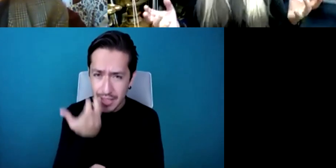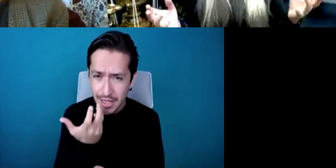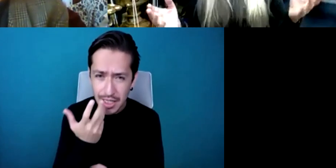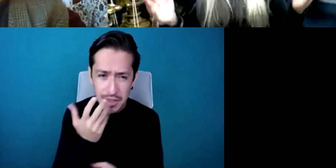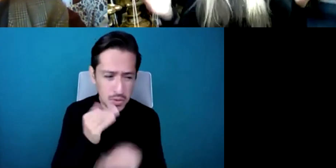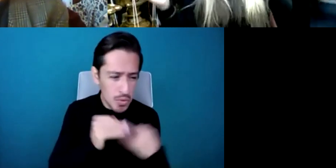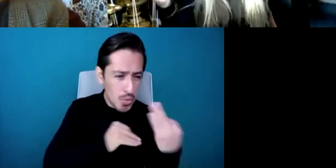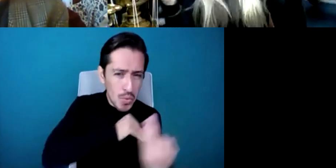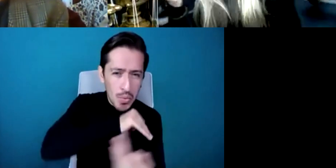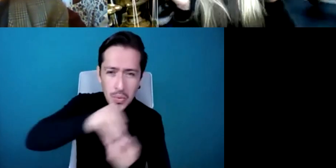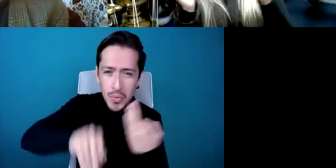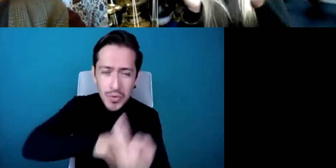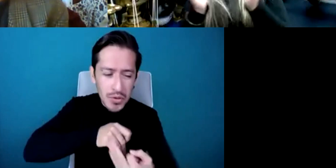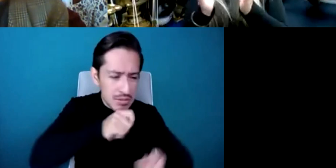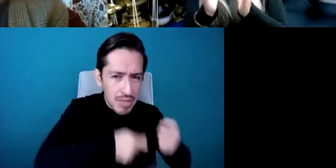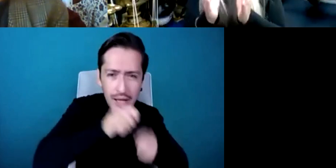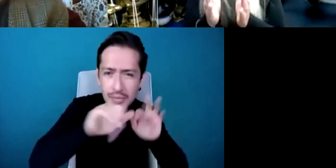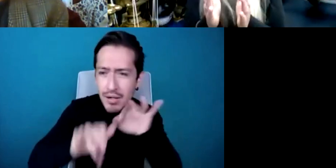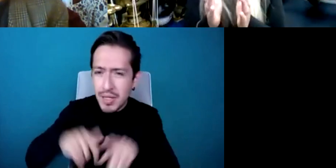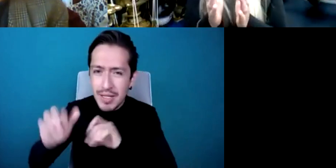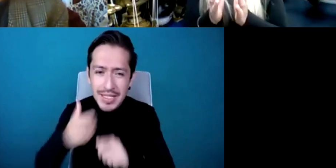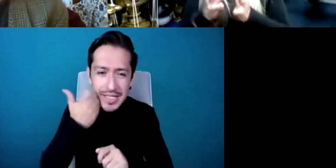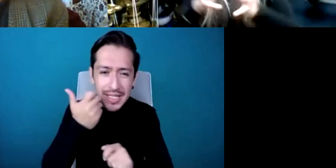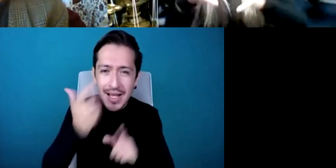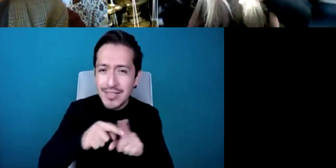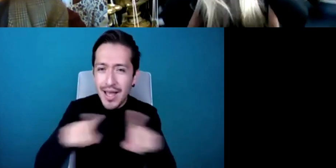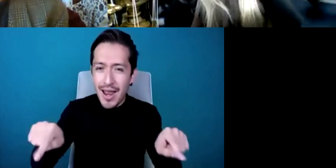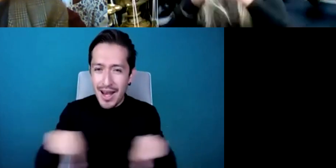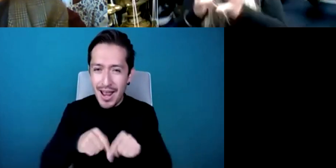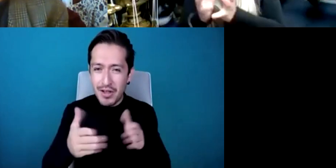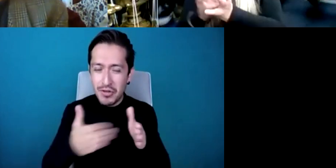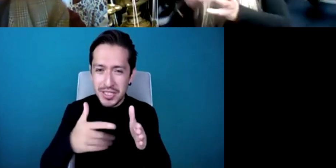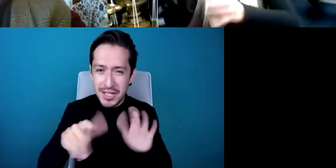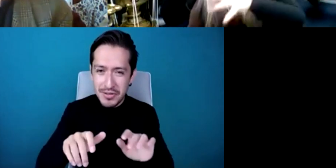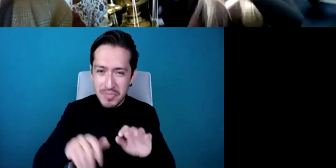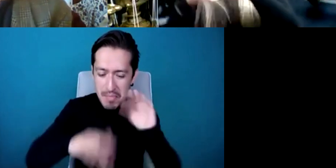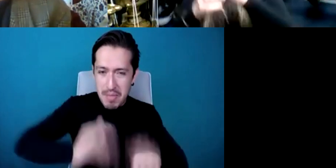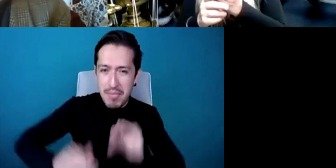but actually now I realize that less is more and so, using fewer objects fewer instruments